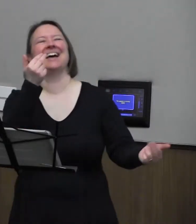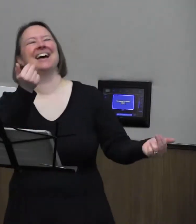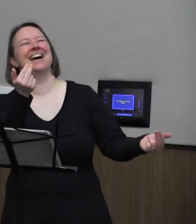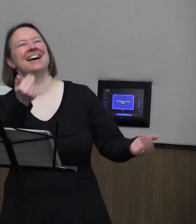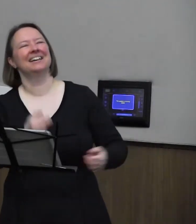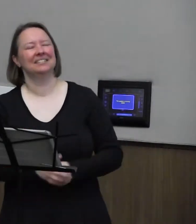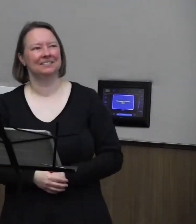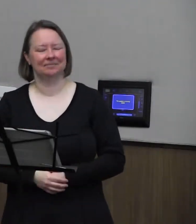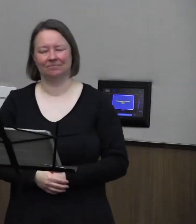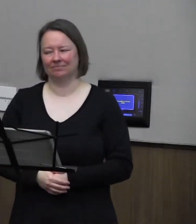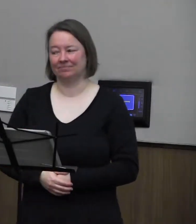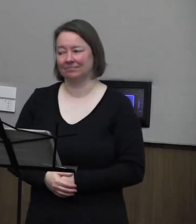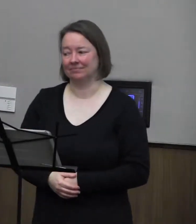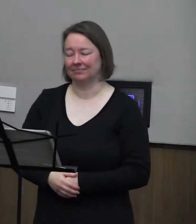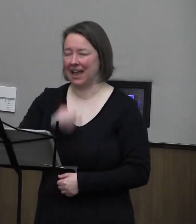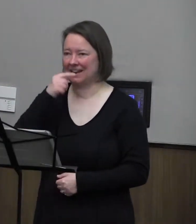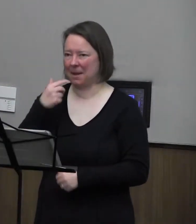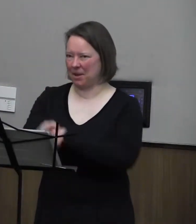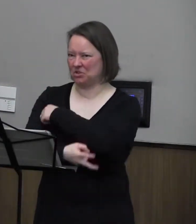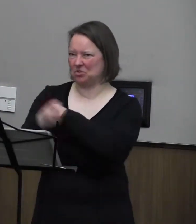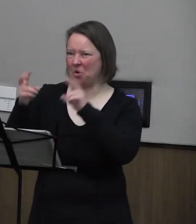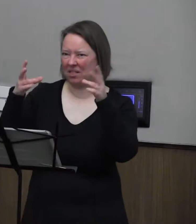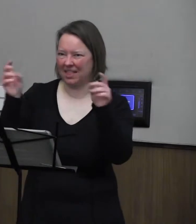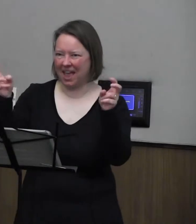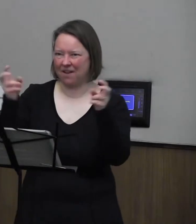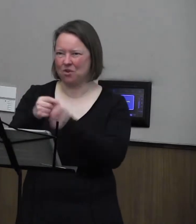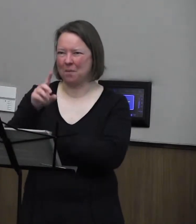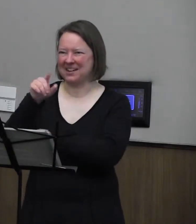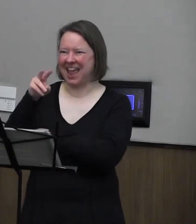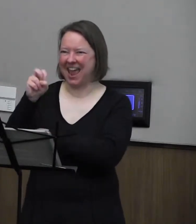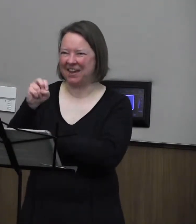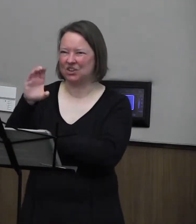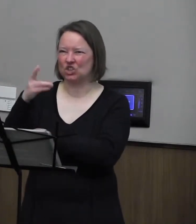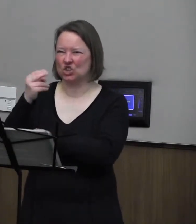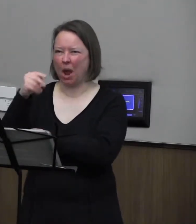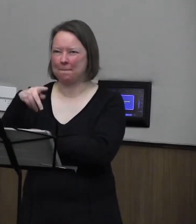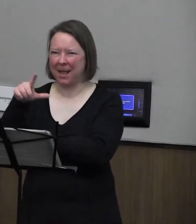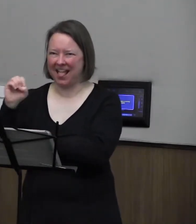I did not tell him that I stole that line from Dave Chapelle.